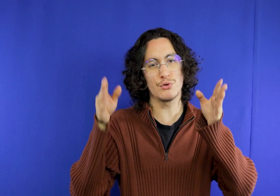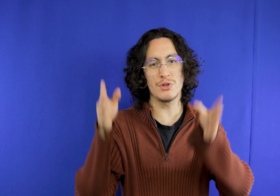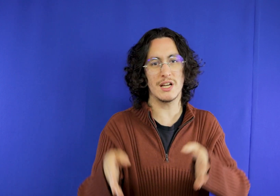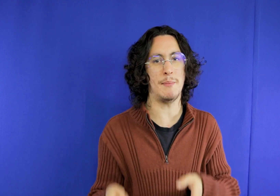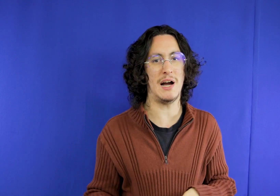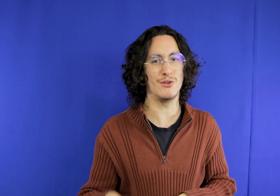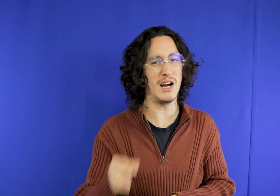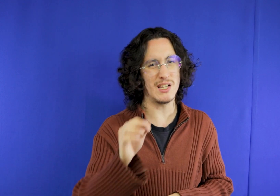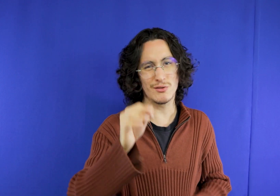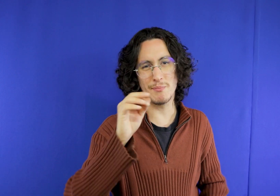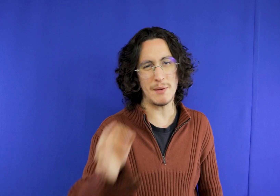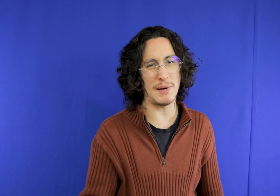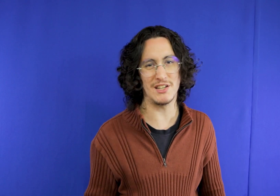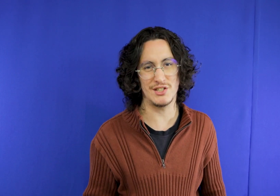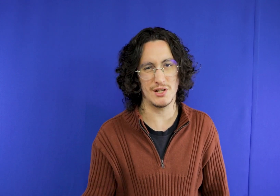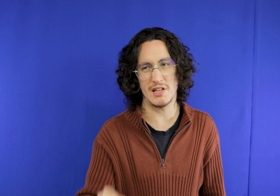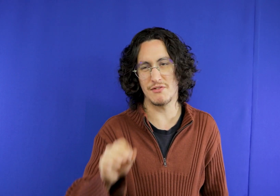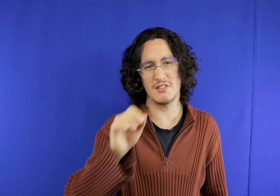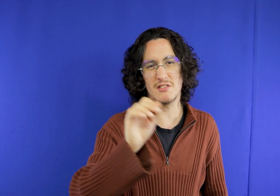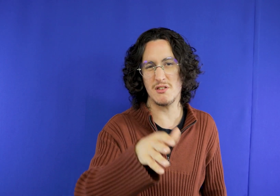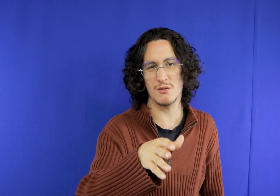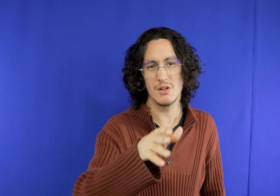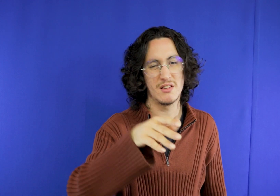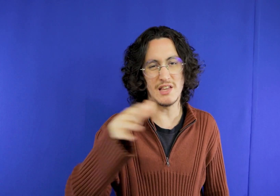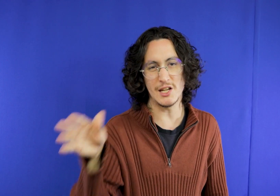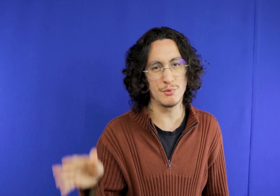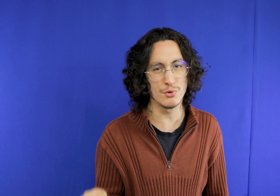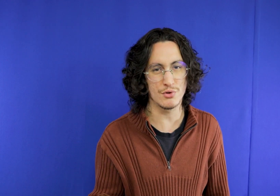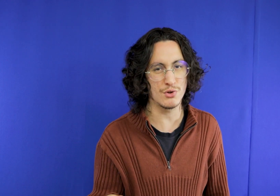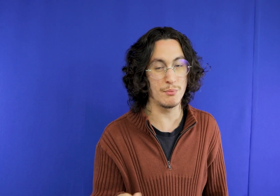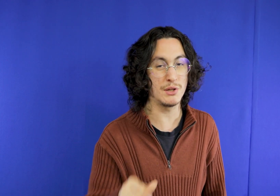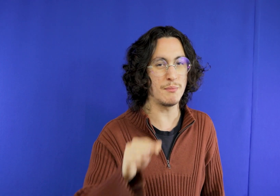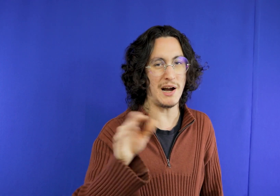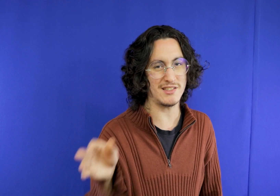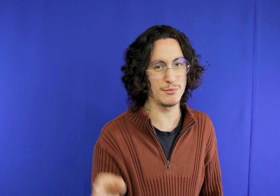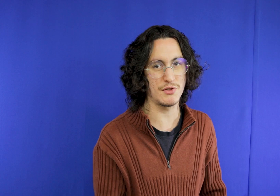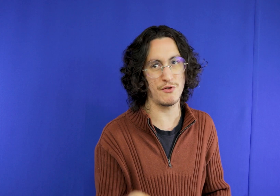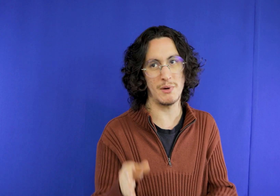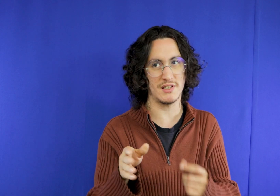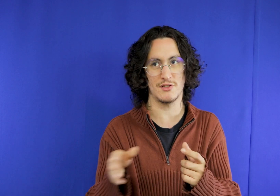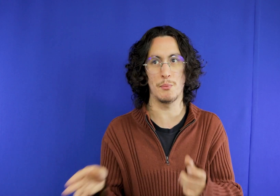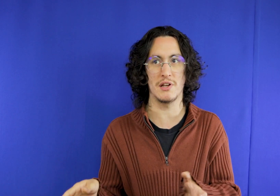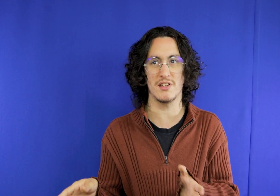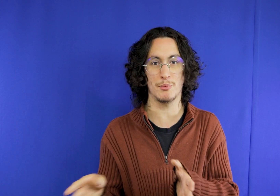hello everything in Gramado still very close must be 5 10 minutes by Uber at most if formatting